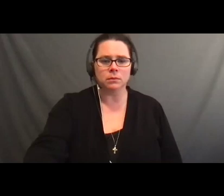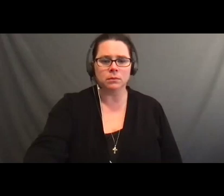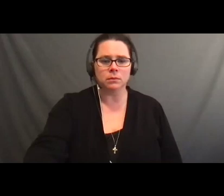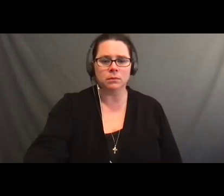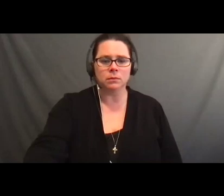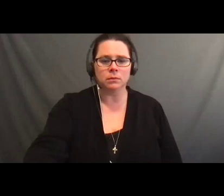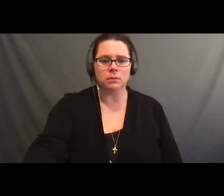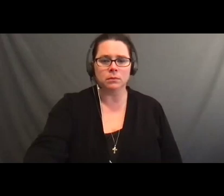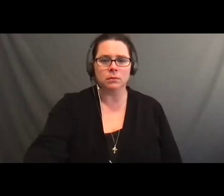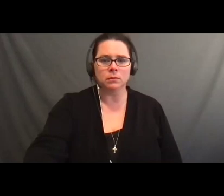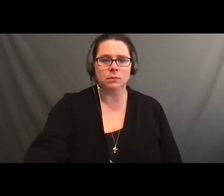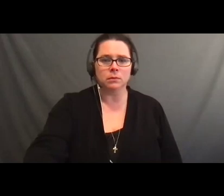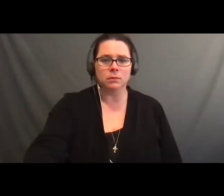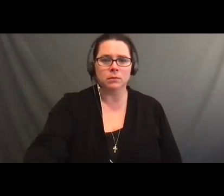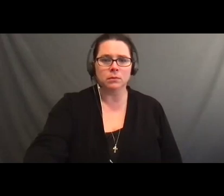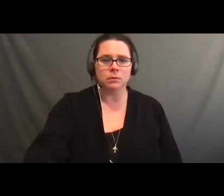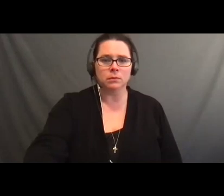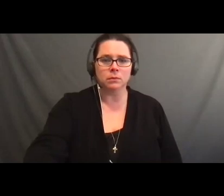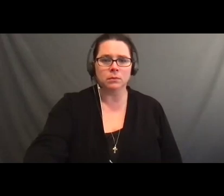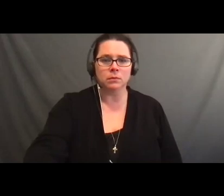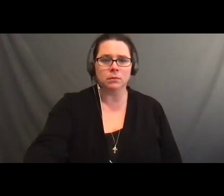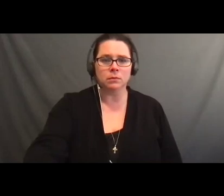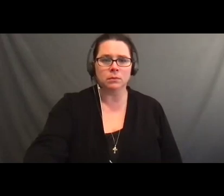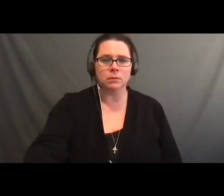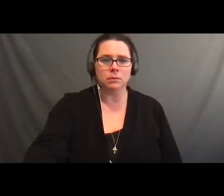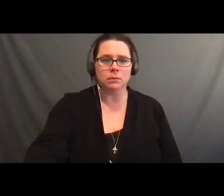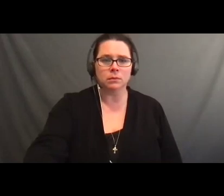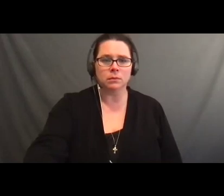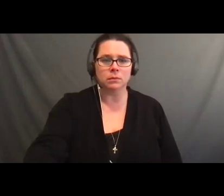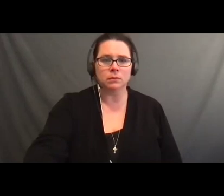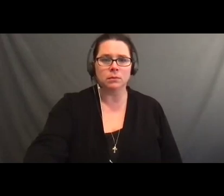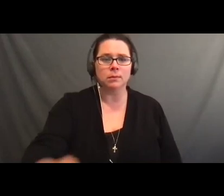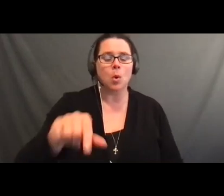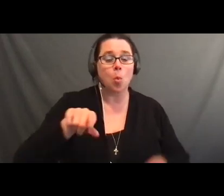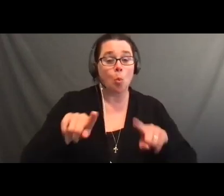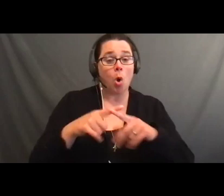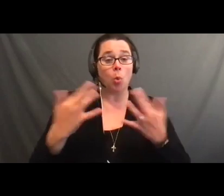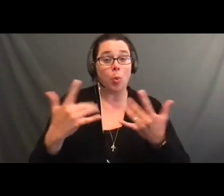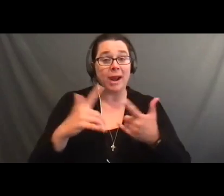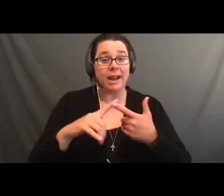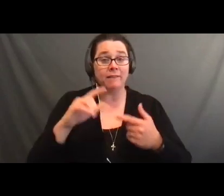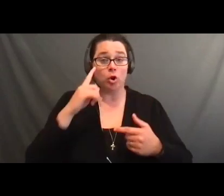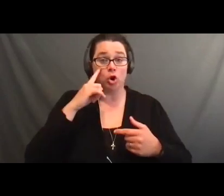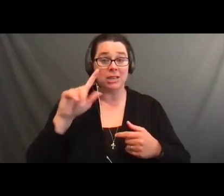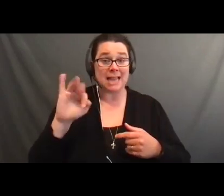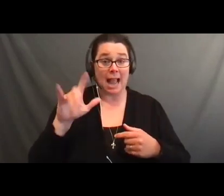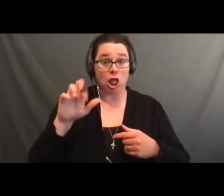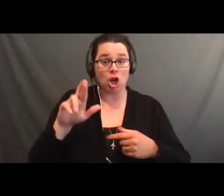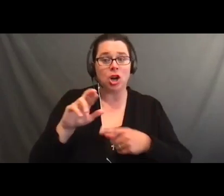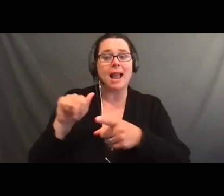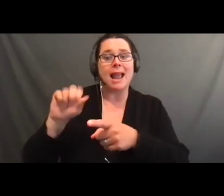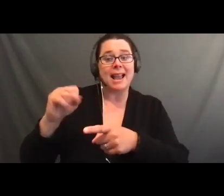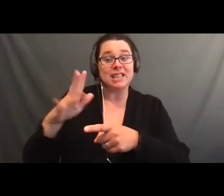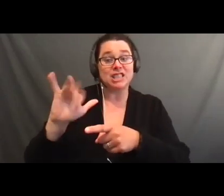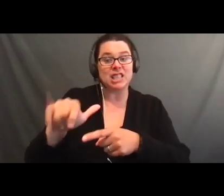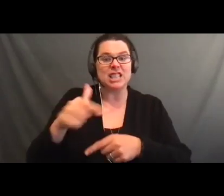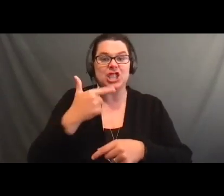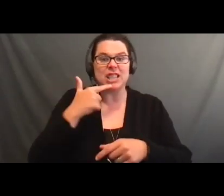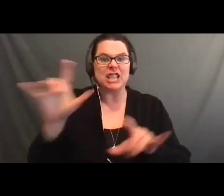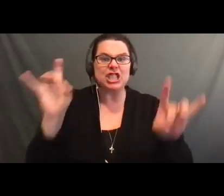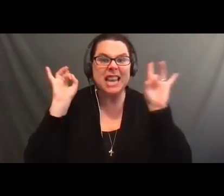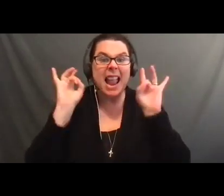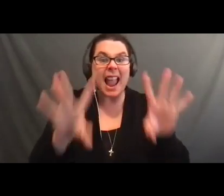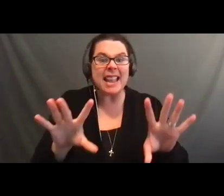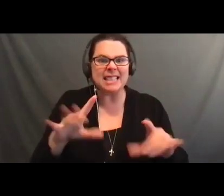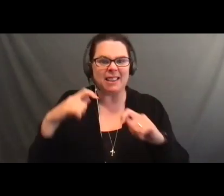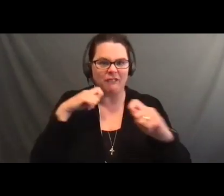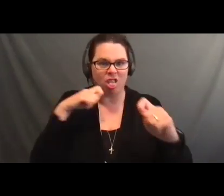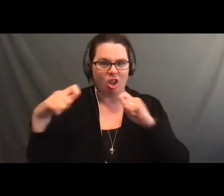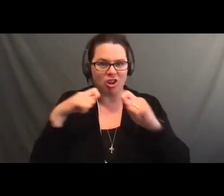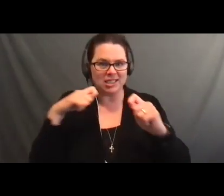some requests for some new followers in the next couple of days.